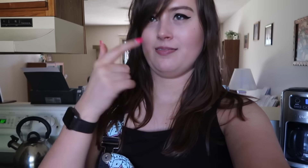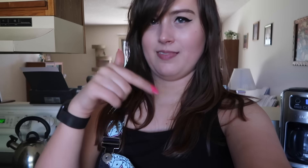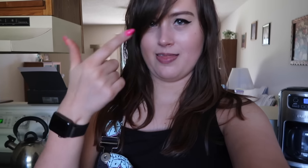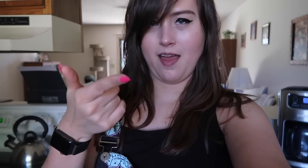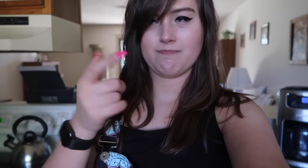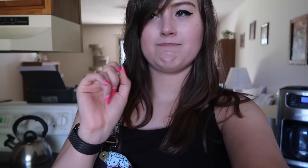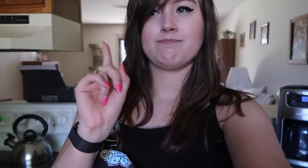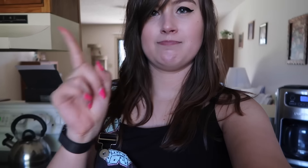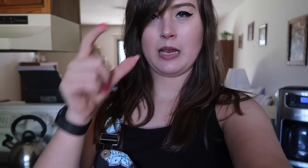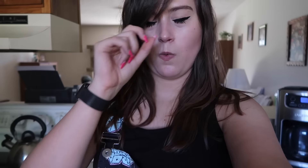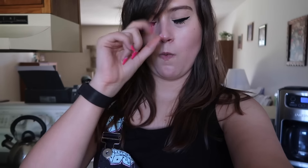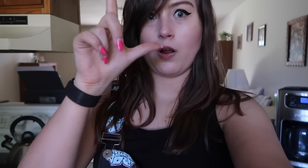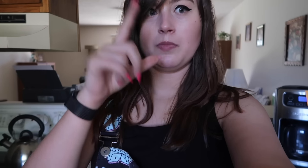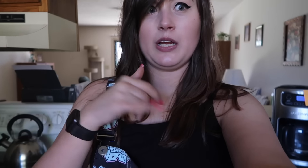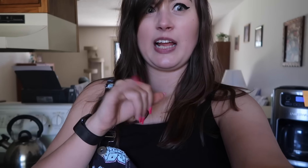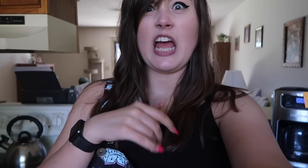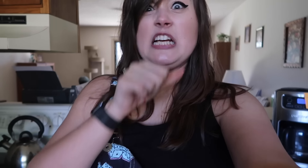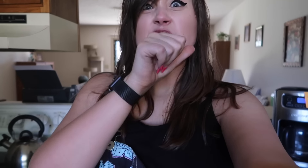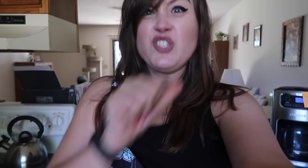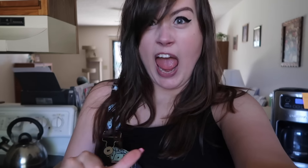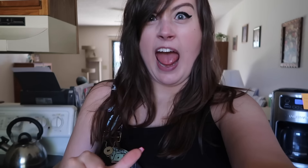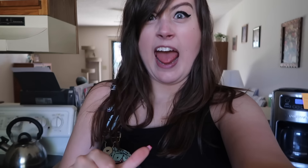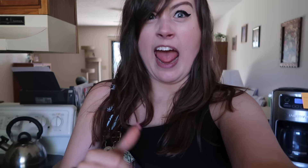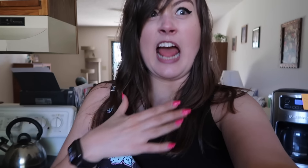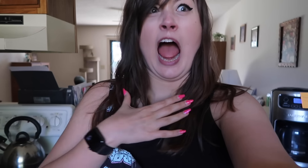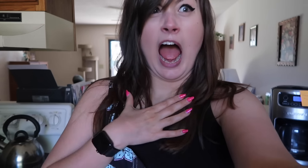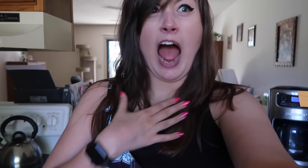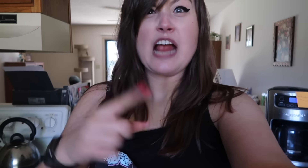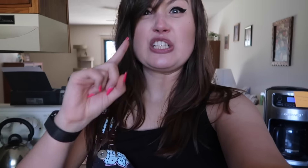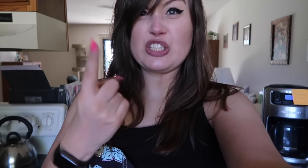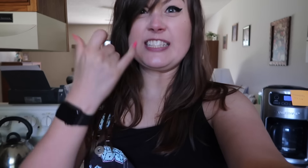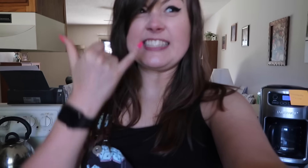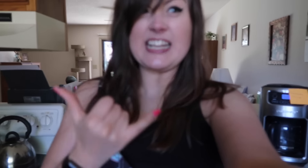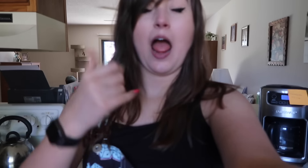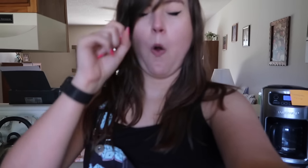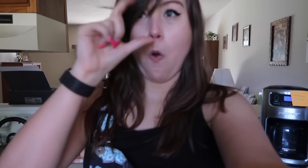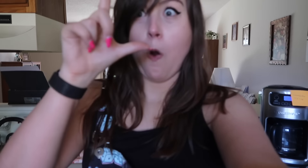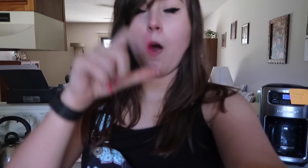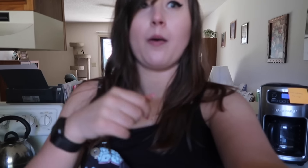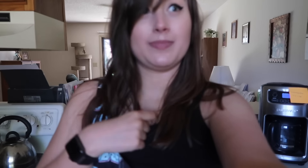Then he woke up and was like, "Oh, shit!" "I just now woke up!"